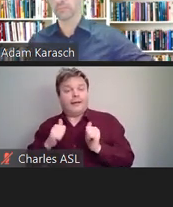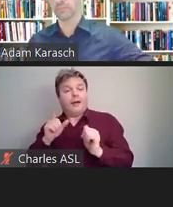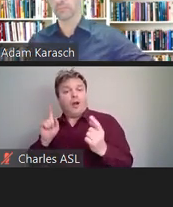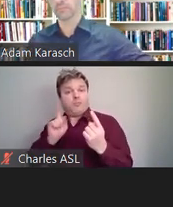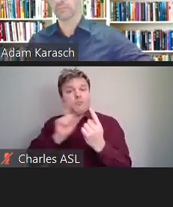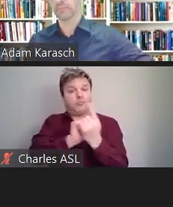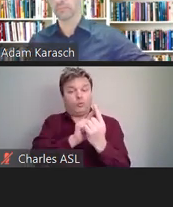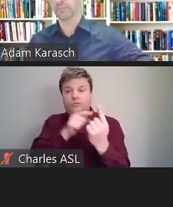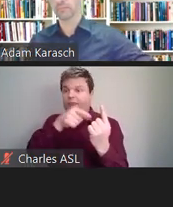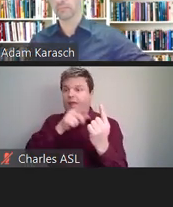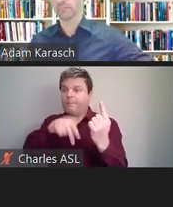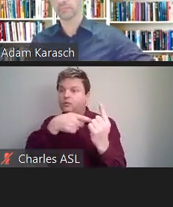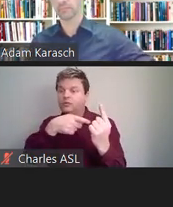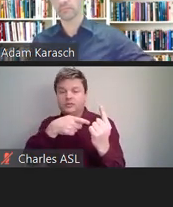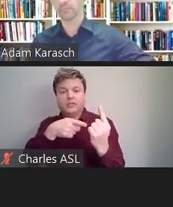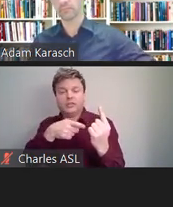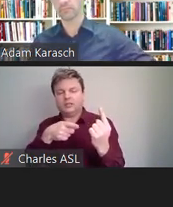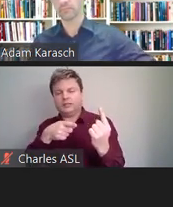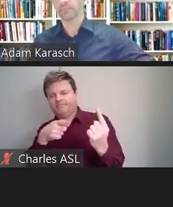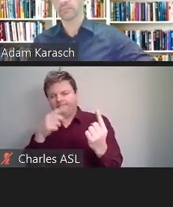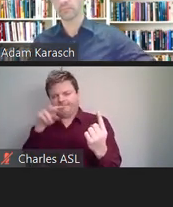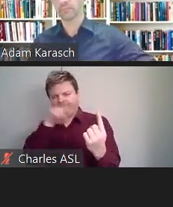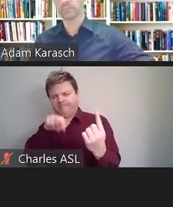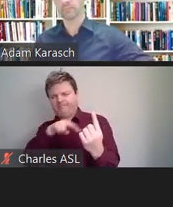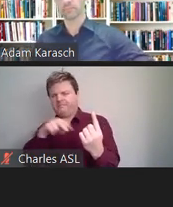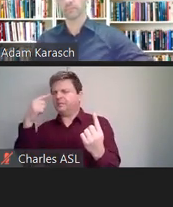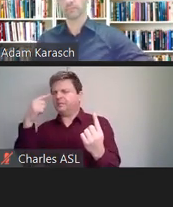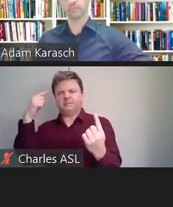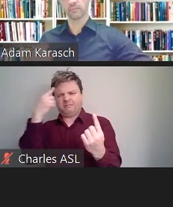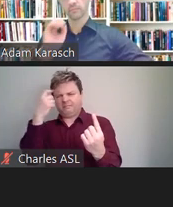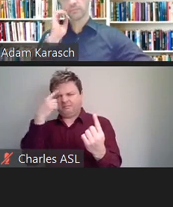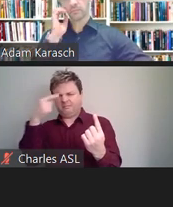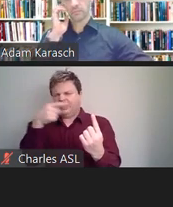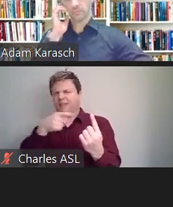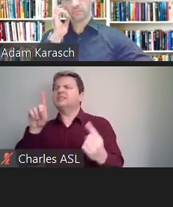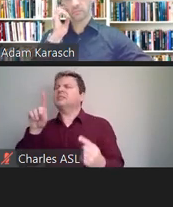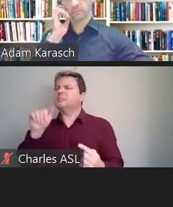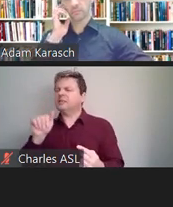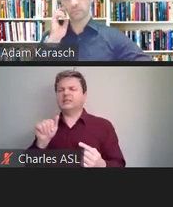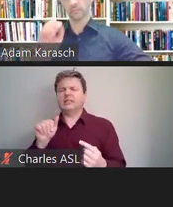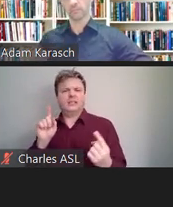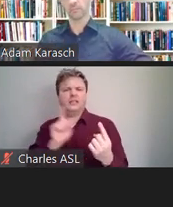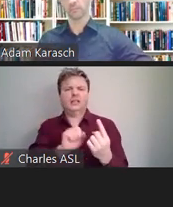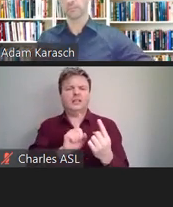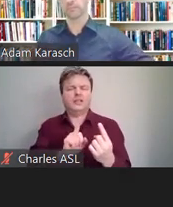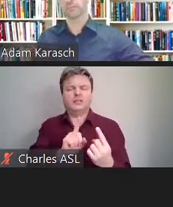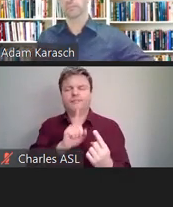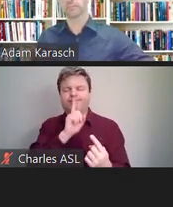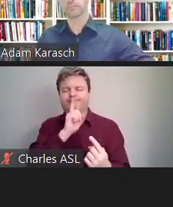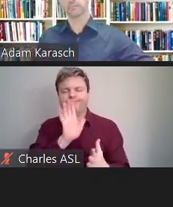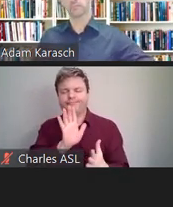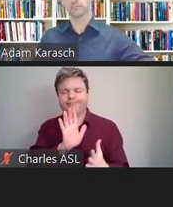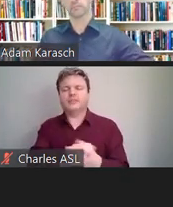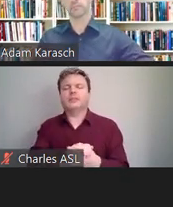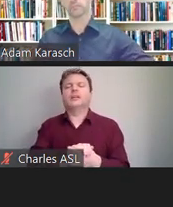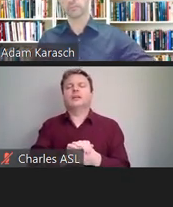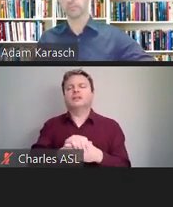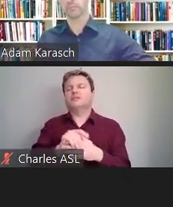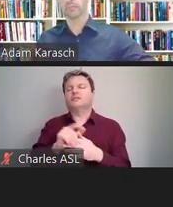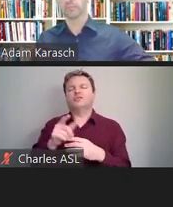know or believe the employee has a disability. So if let's say, again-- just trying to make this simple--